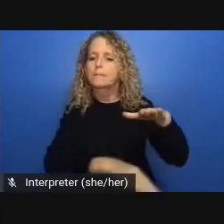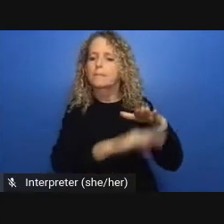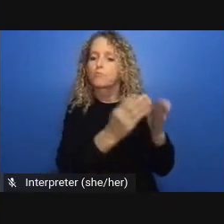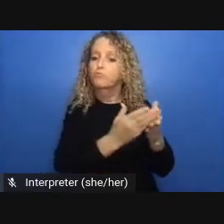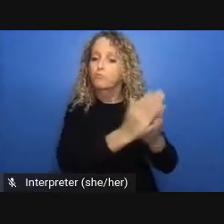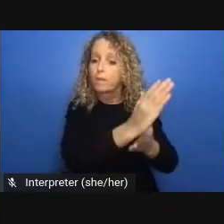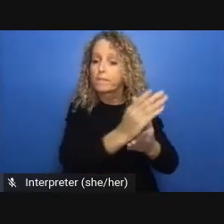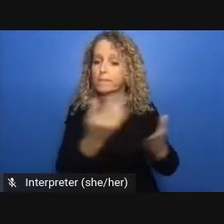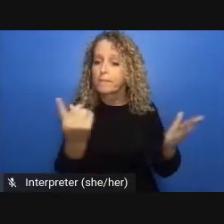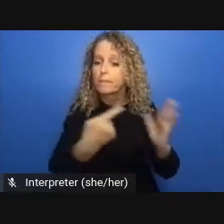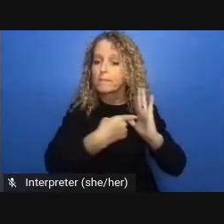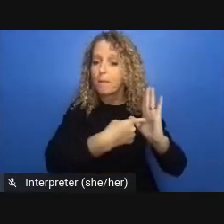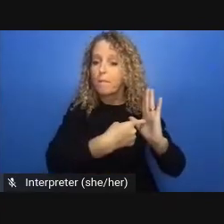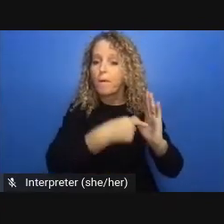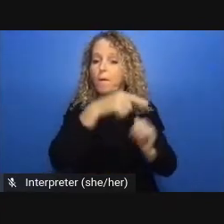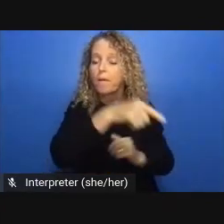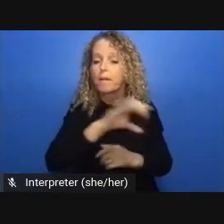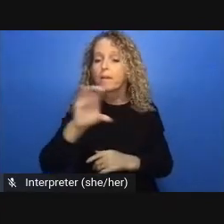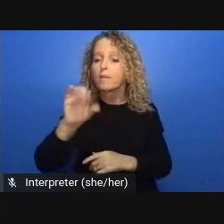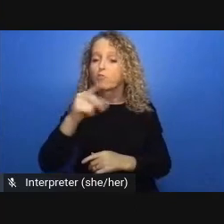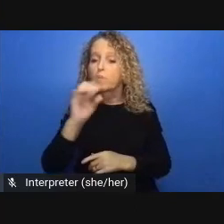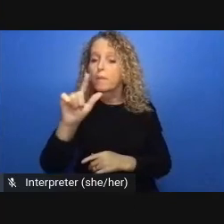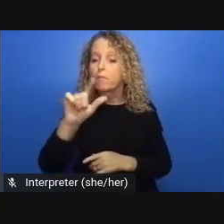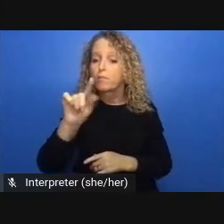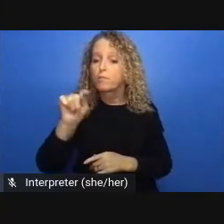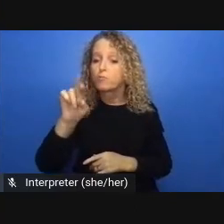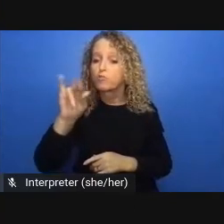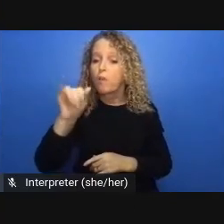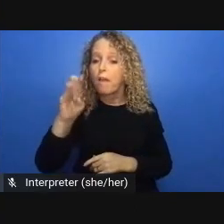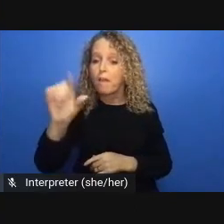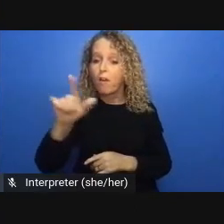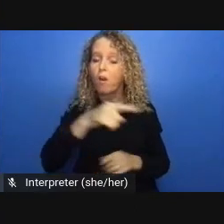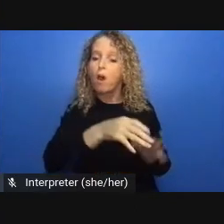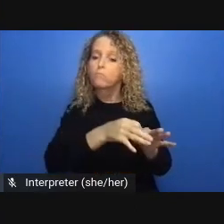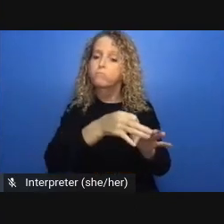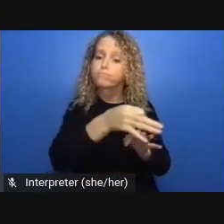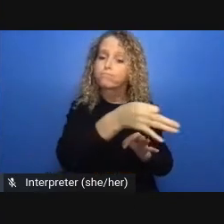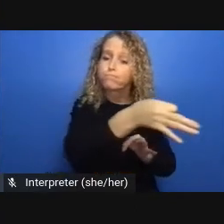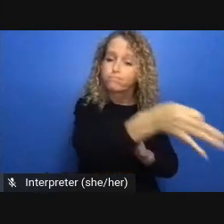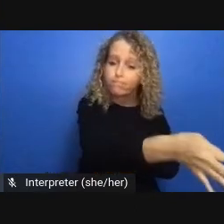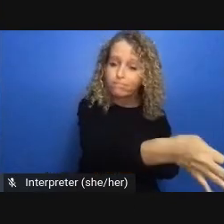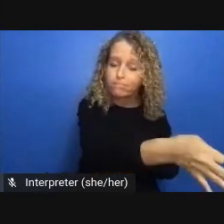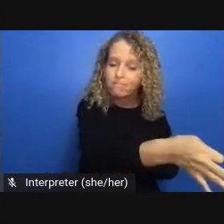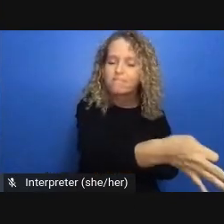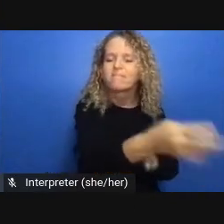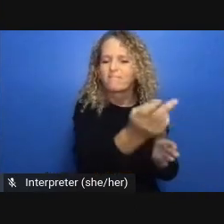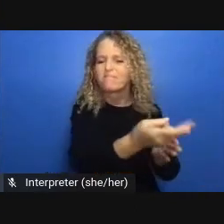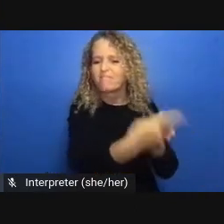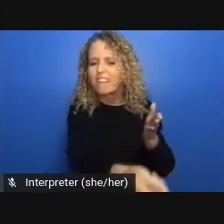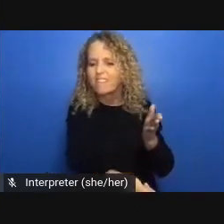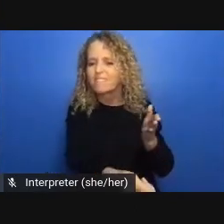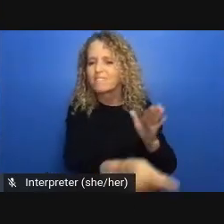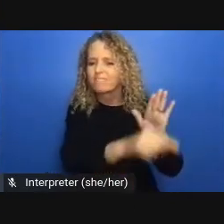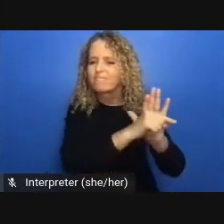initiative examined healthcare and that last element of the trifecta of support so even